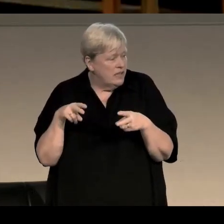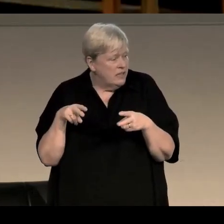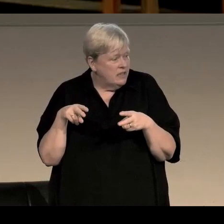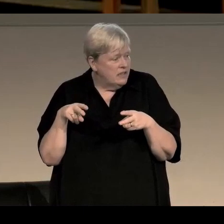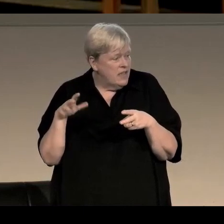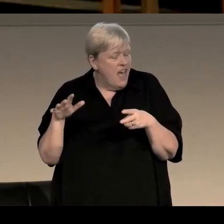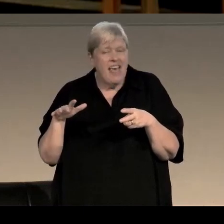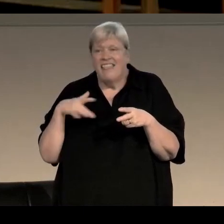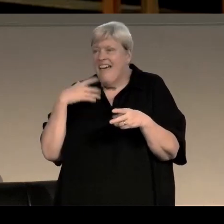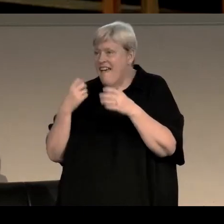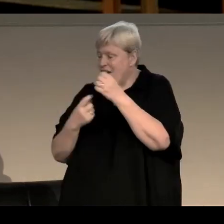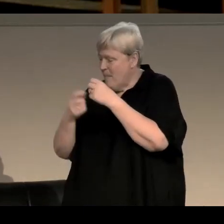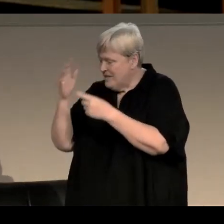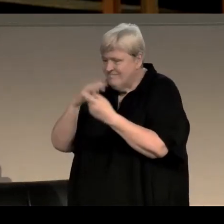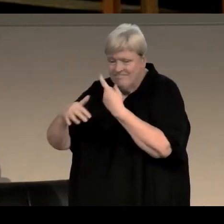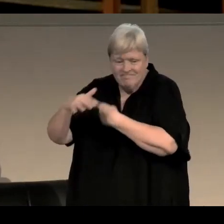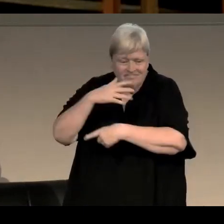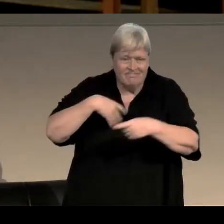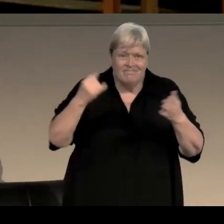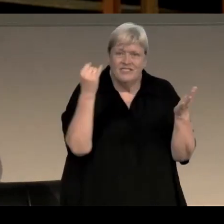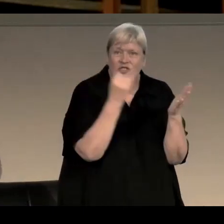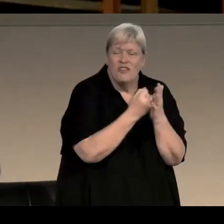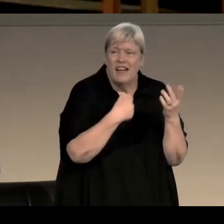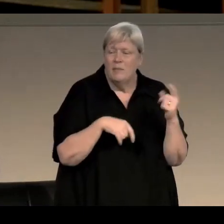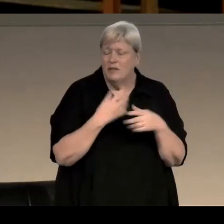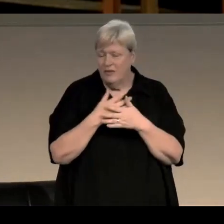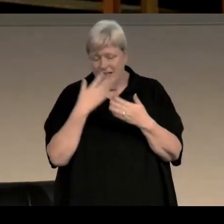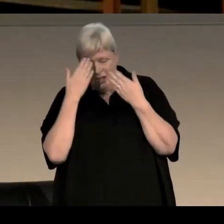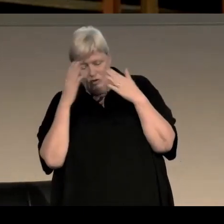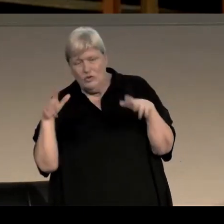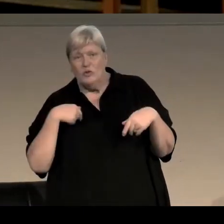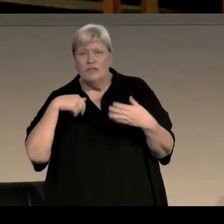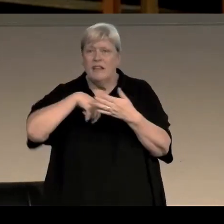life happens around the crime and it kind of in strange ways shows parts of society that